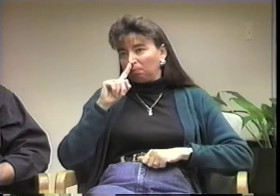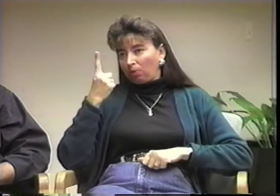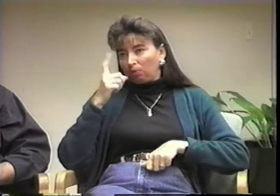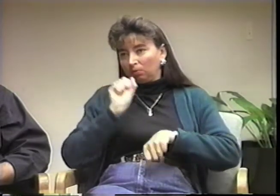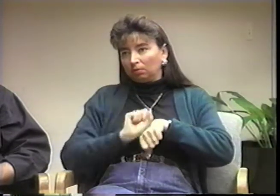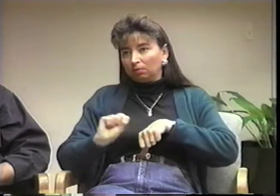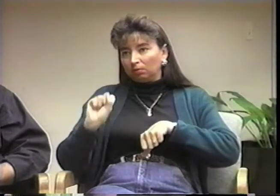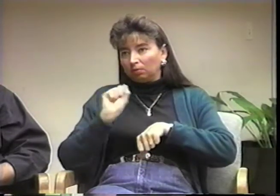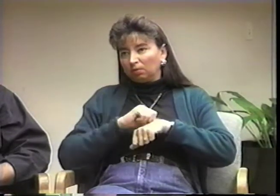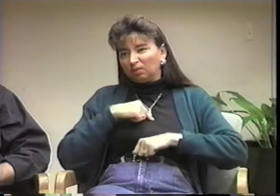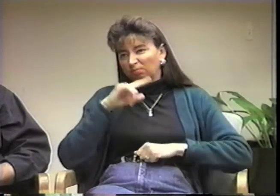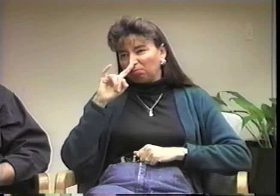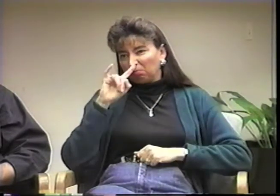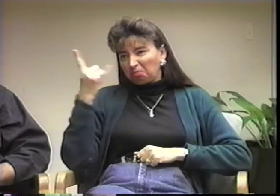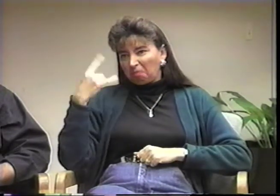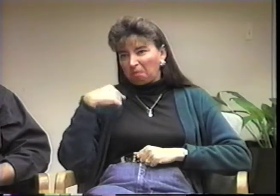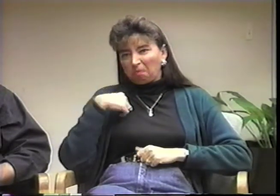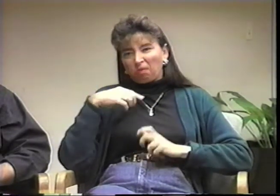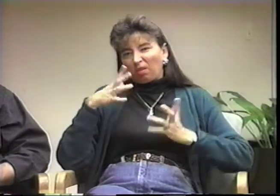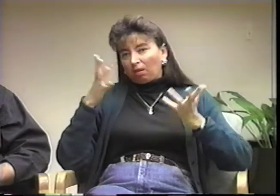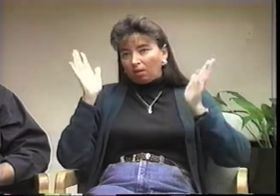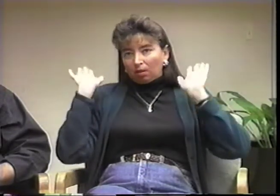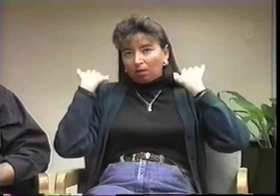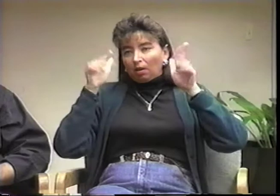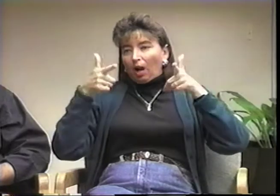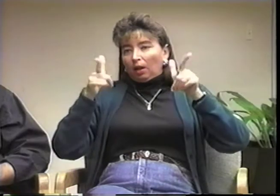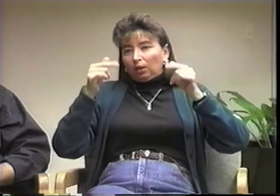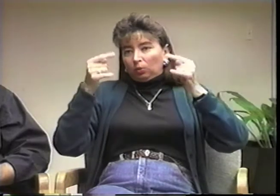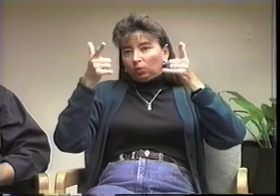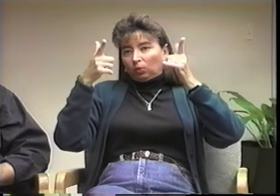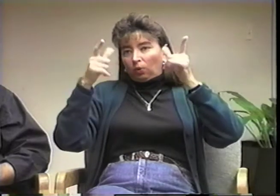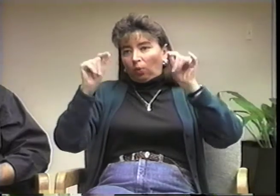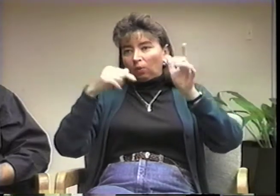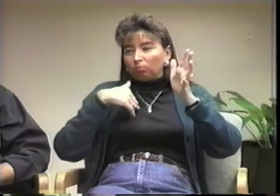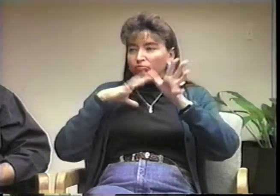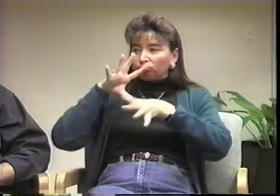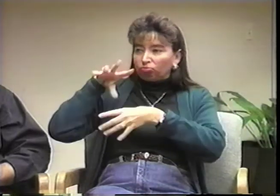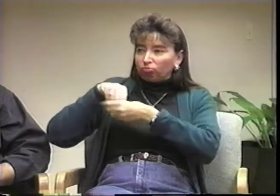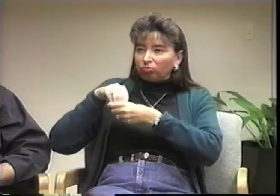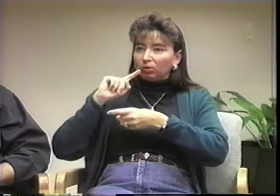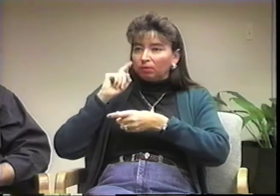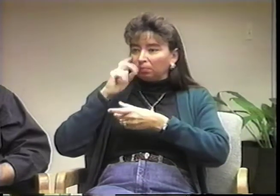Due to the frustration, I started to withdraw from them, I basically let it go,